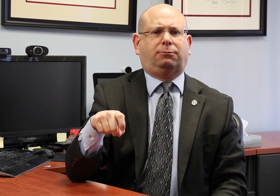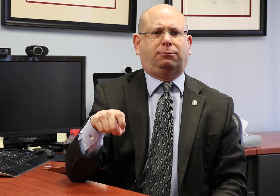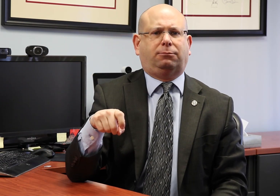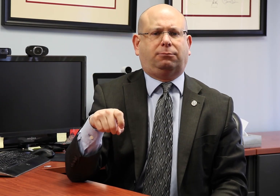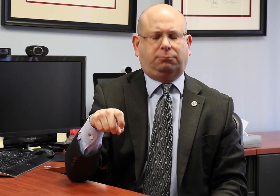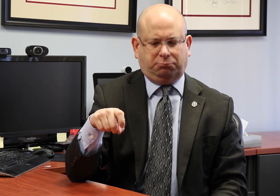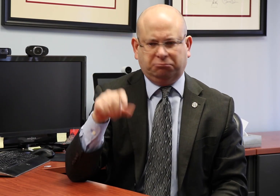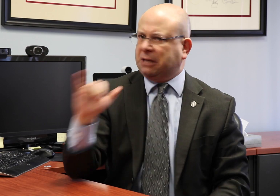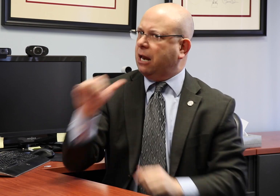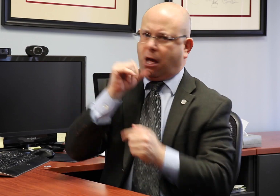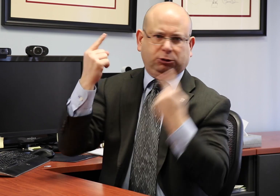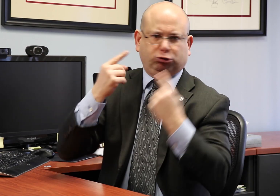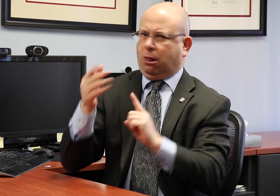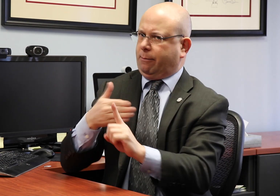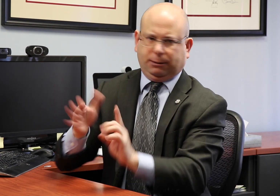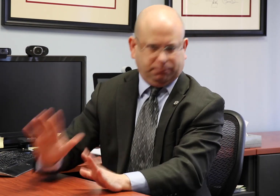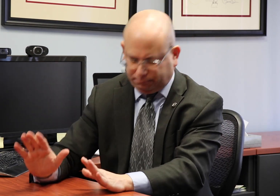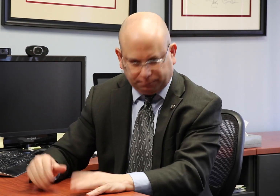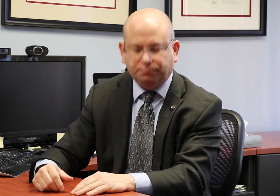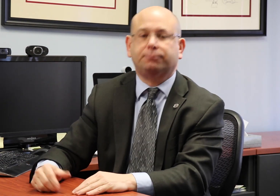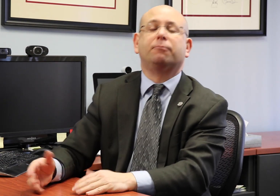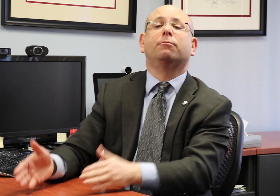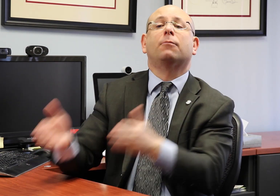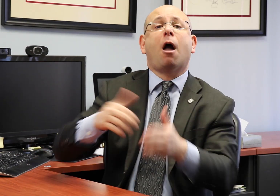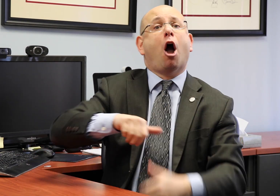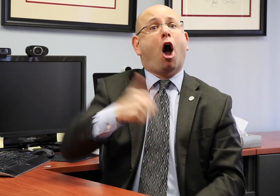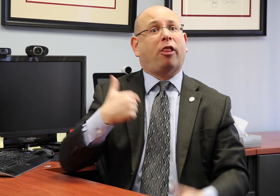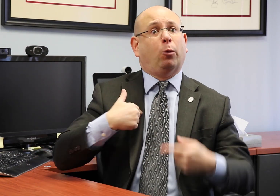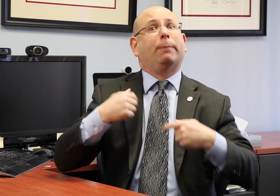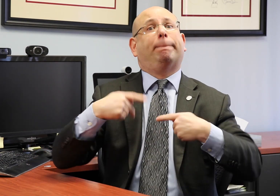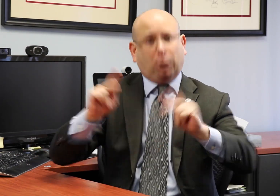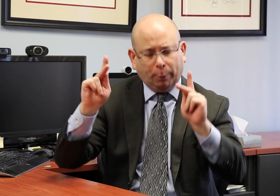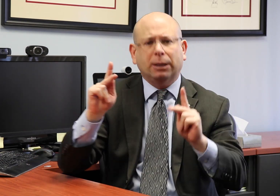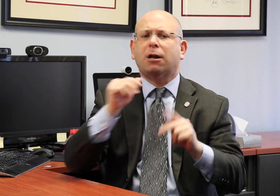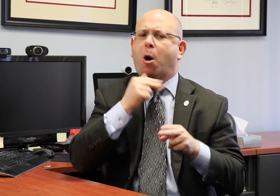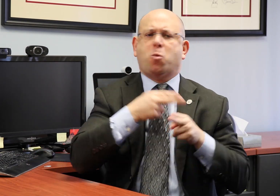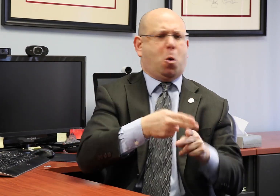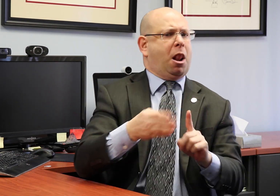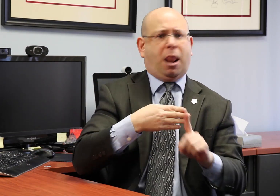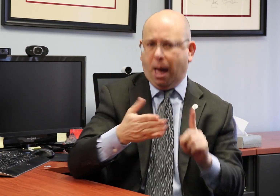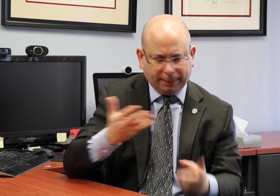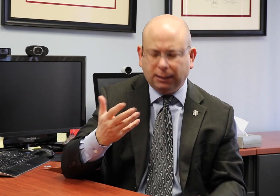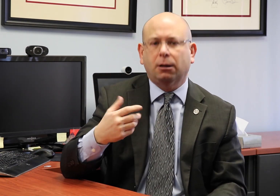That kind of meeting and educating for policy needs is not considered lobbying. Another area that is not considered lobbying for any 501c3 non-profit organization including the NAD